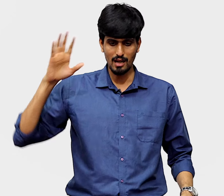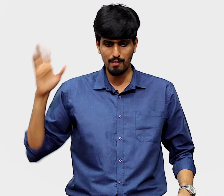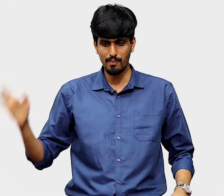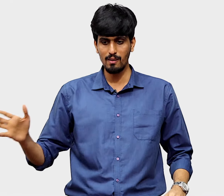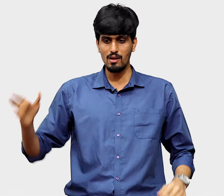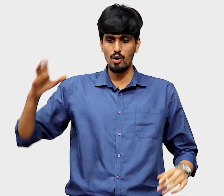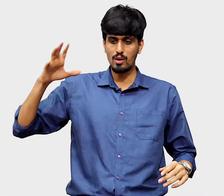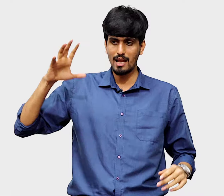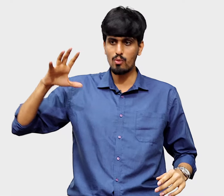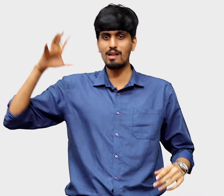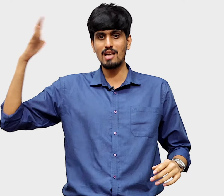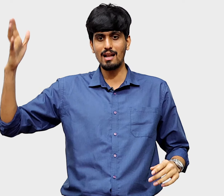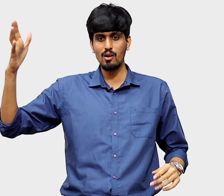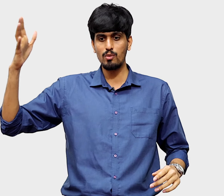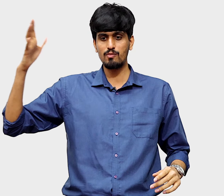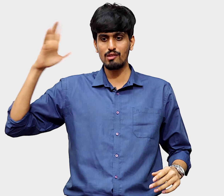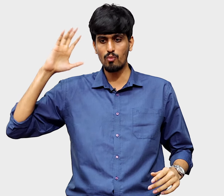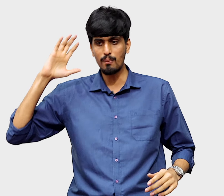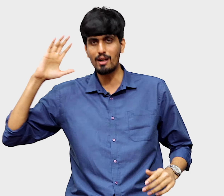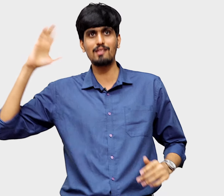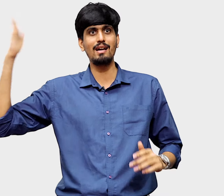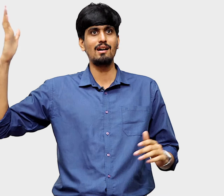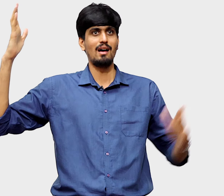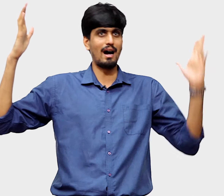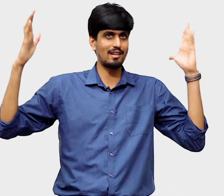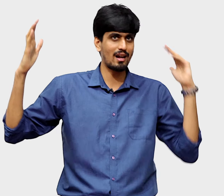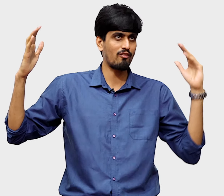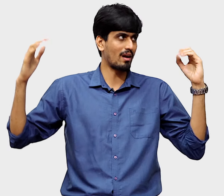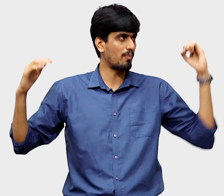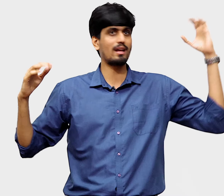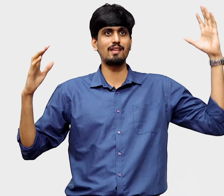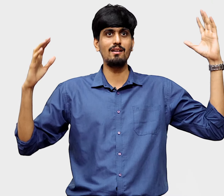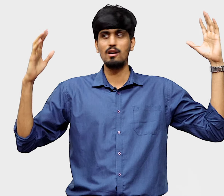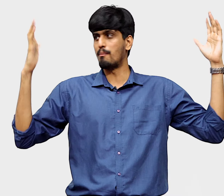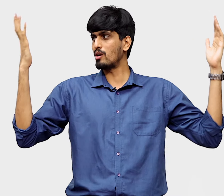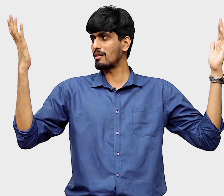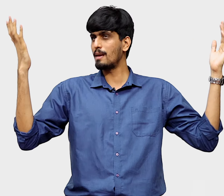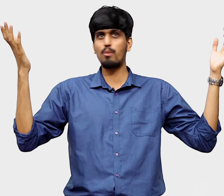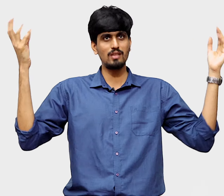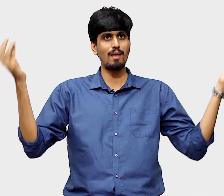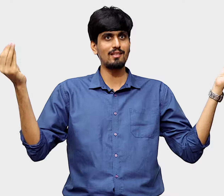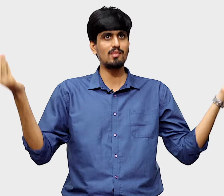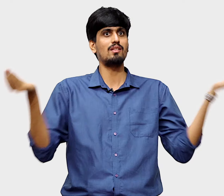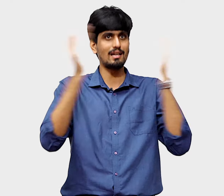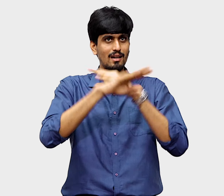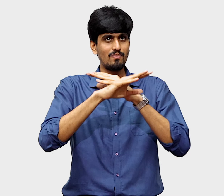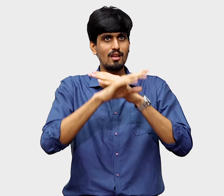there are people who create one channel which speaks from one political side, another channel from another political side, both will keep posting bad things about the other,